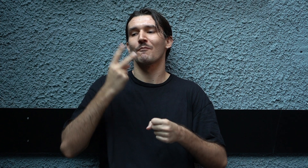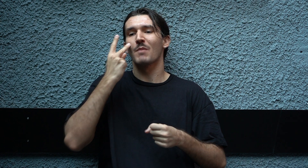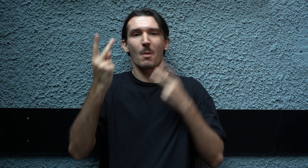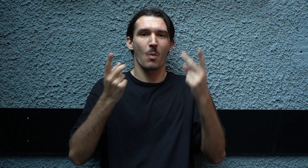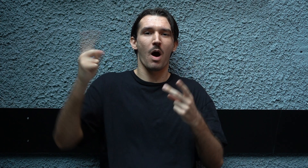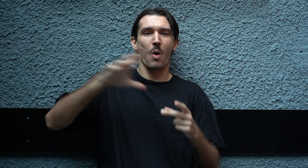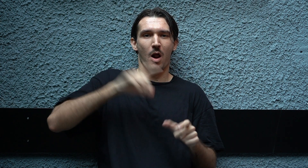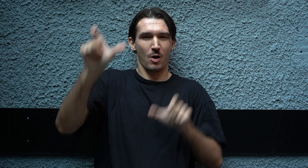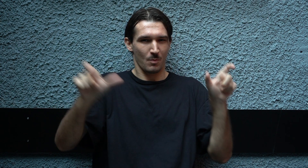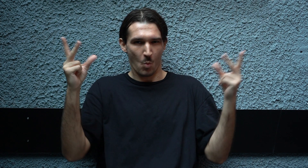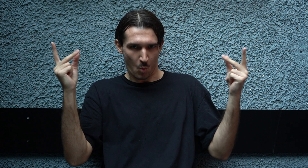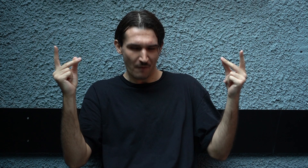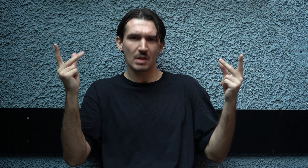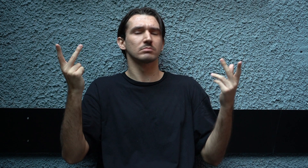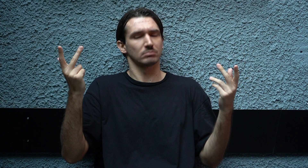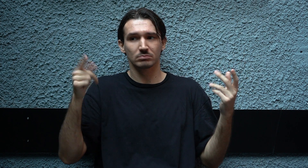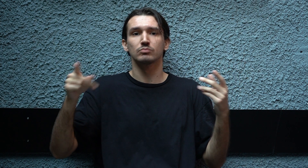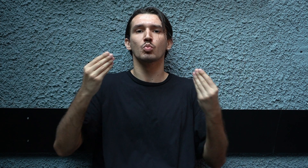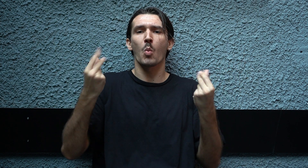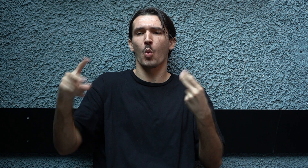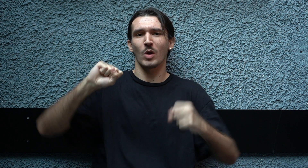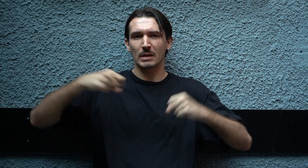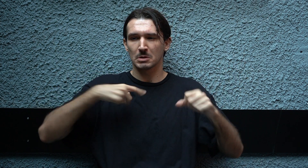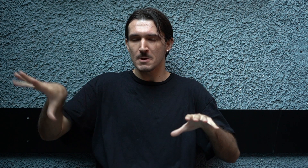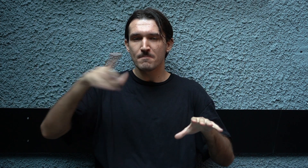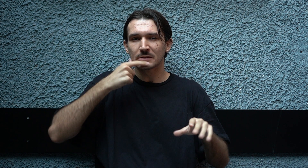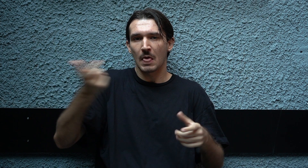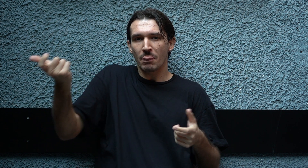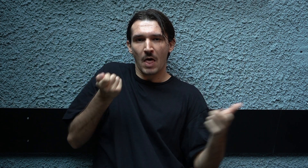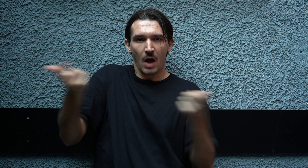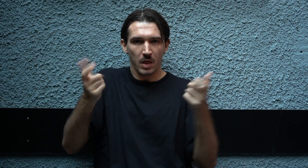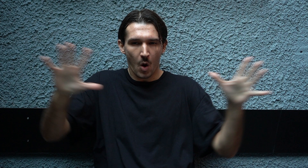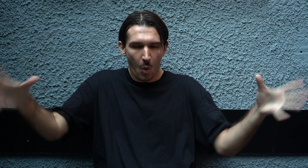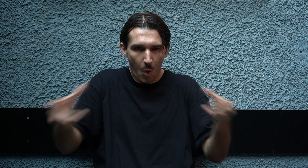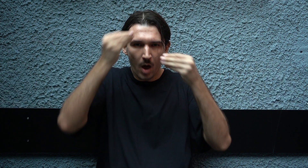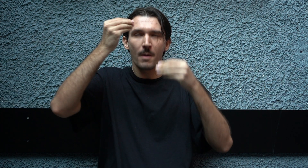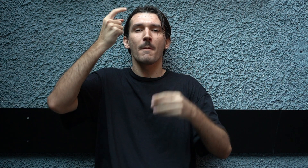watching how they react depending on the sound and then I imitate it.